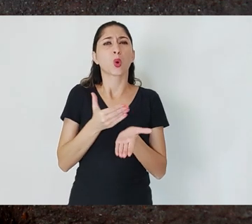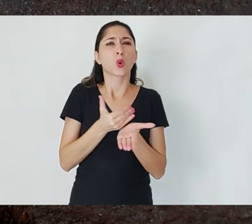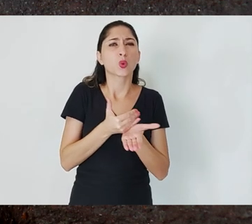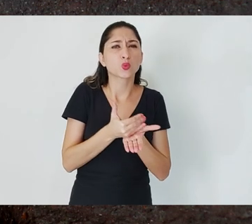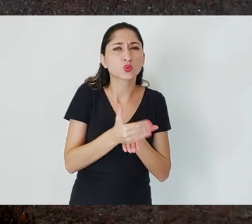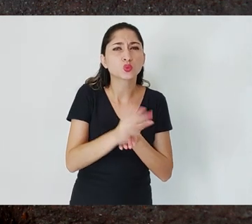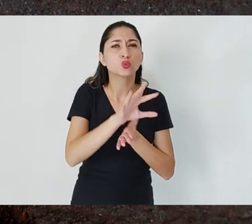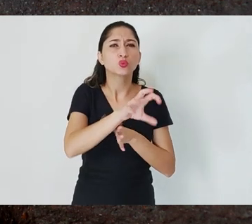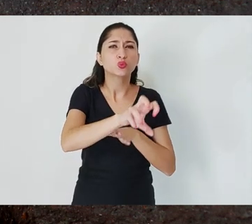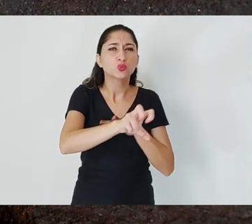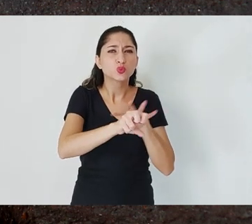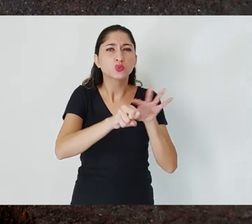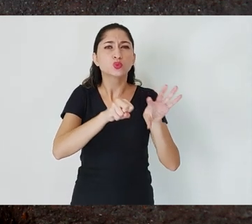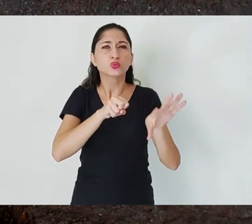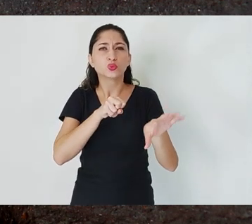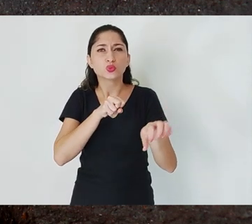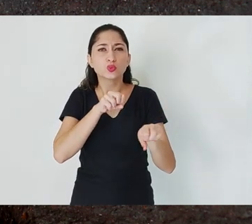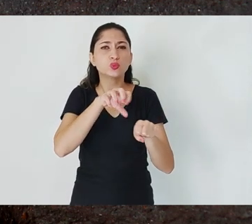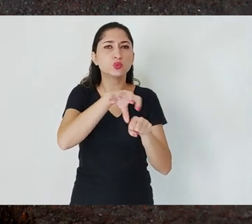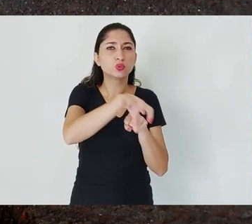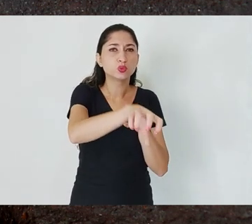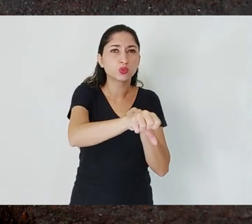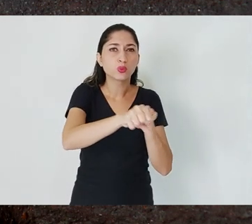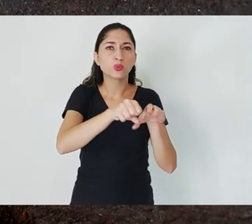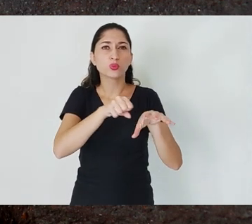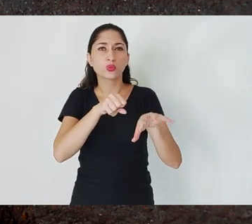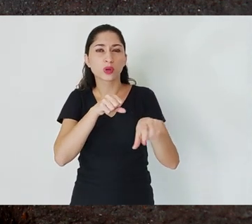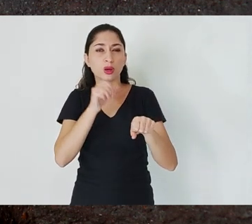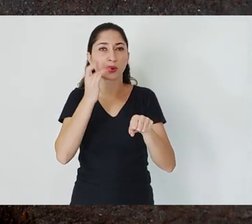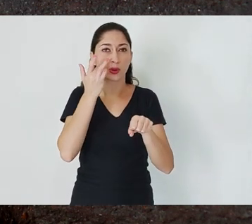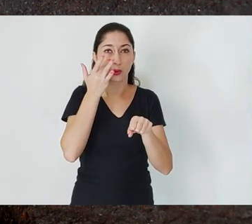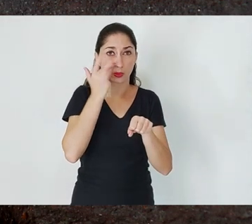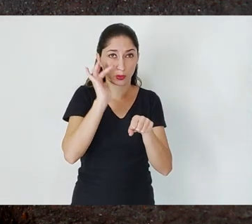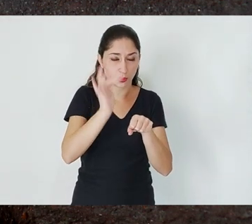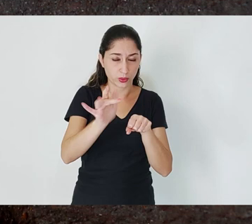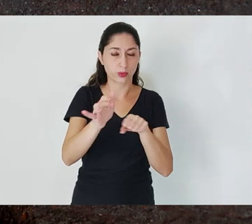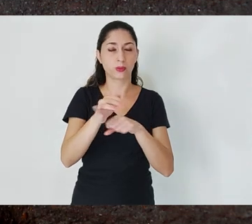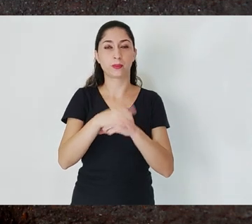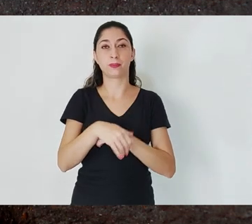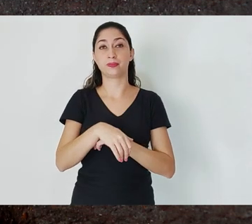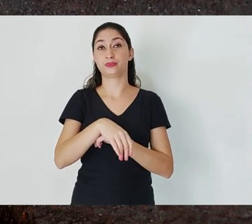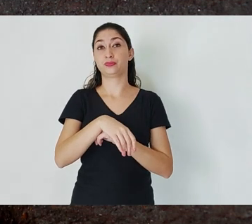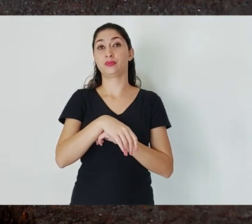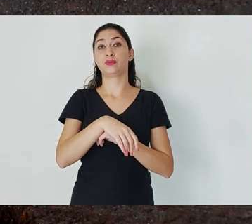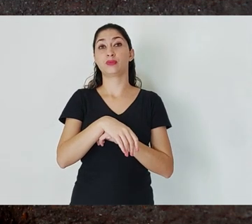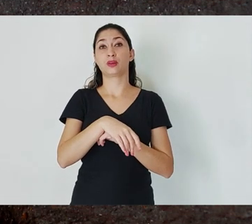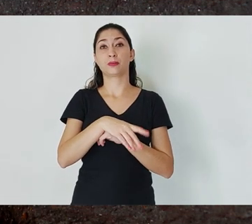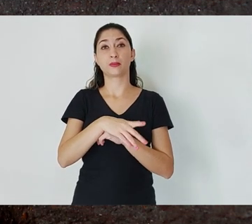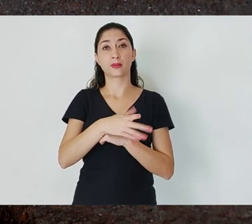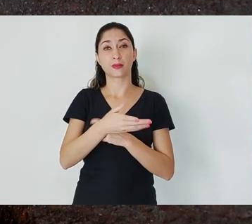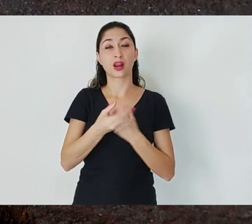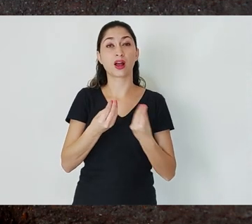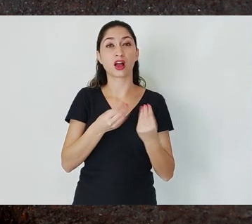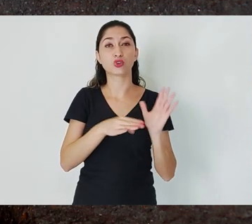The first metallurgical plant, so to speak, in Minas Gerais dates back to 1888,